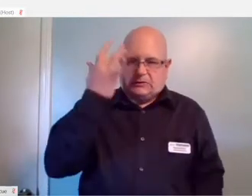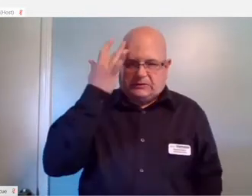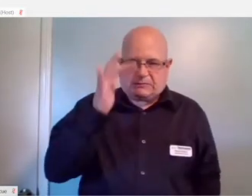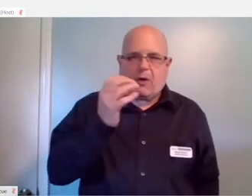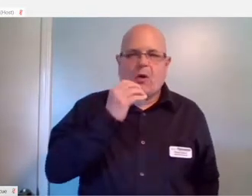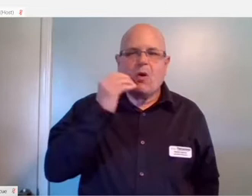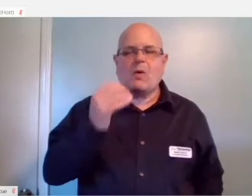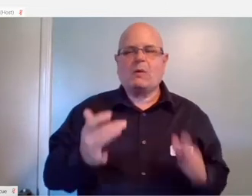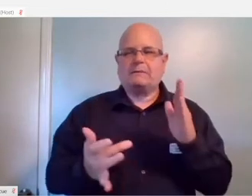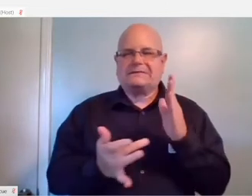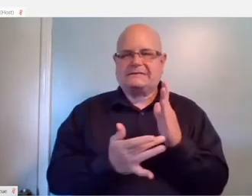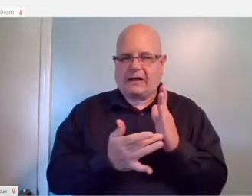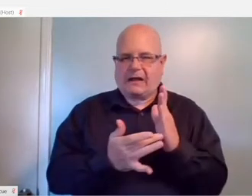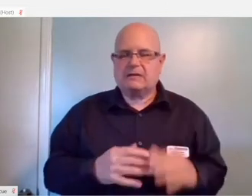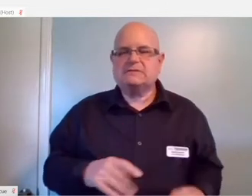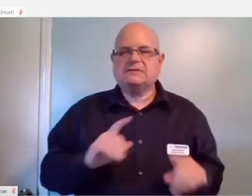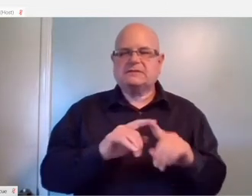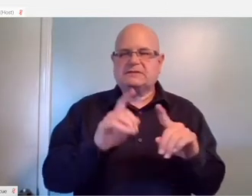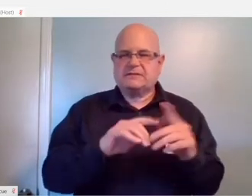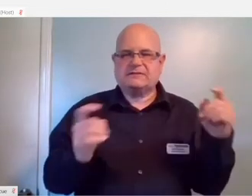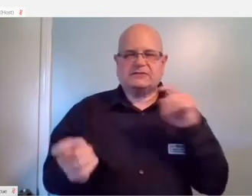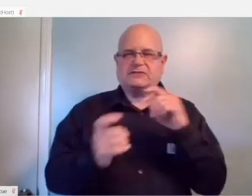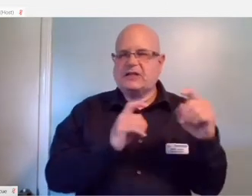technology and the different changes that it's made in their life.